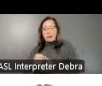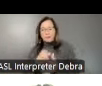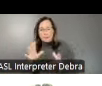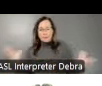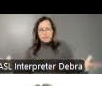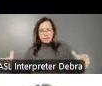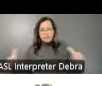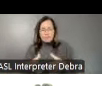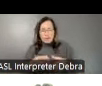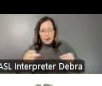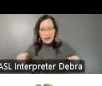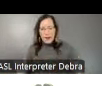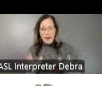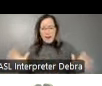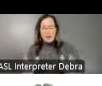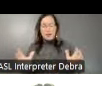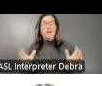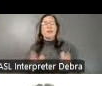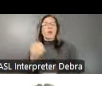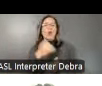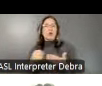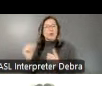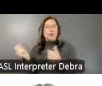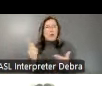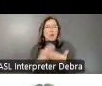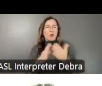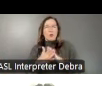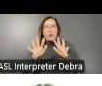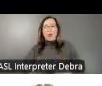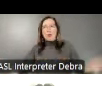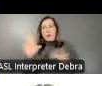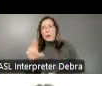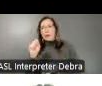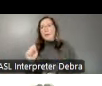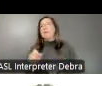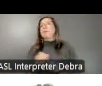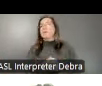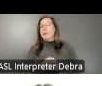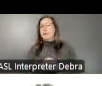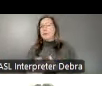to bolster arts and culture in all communities across the country. The National Council on the